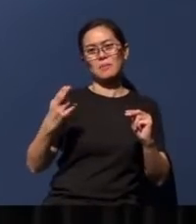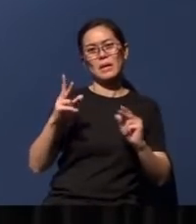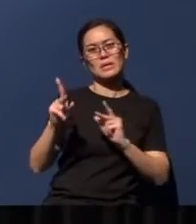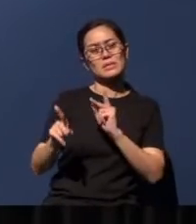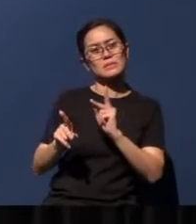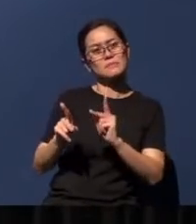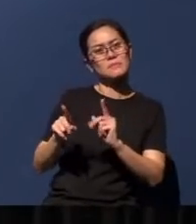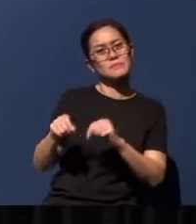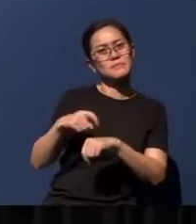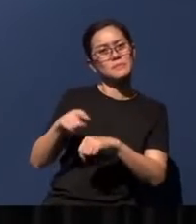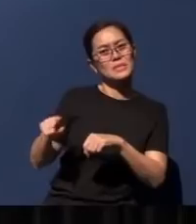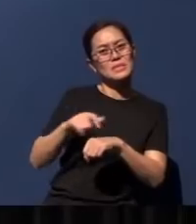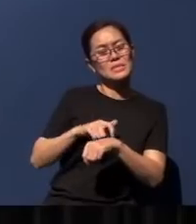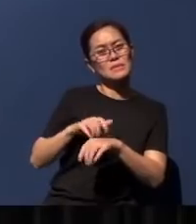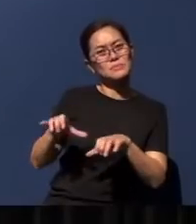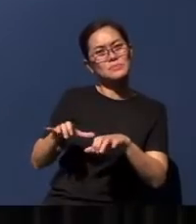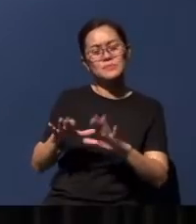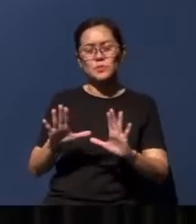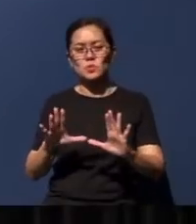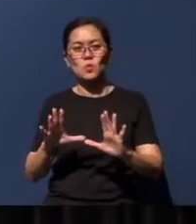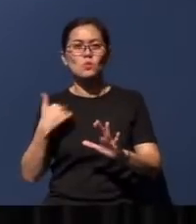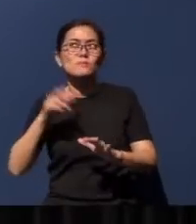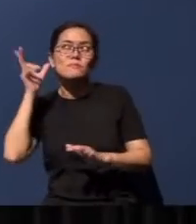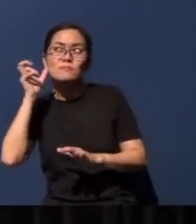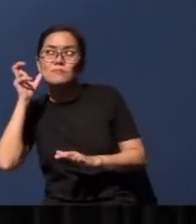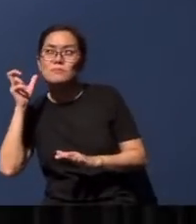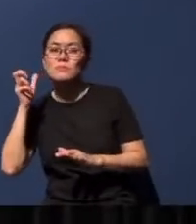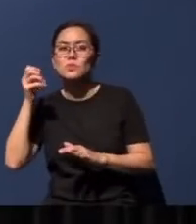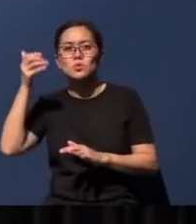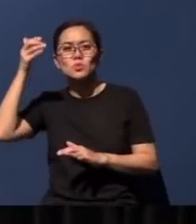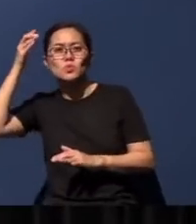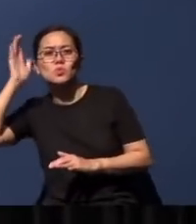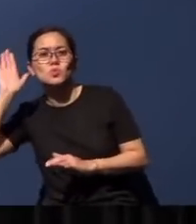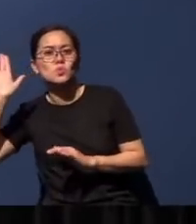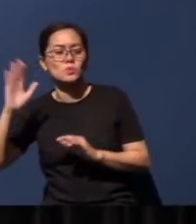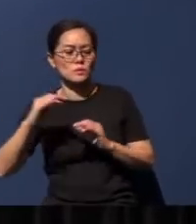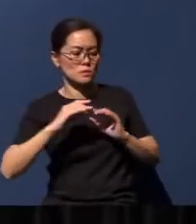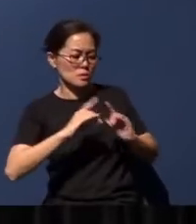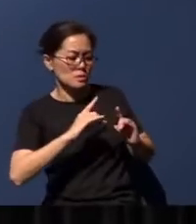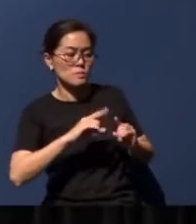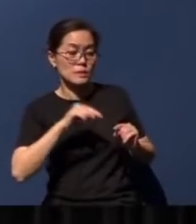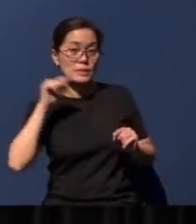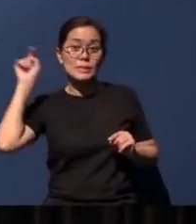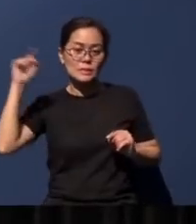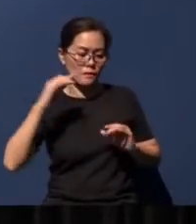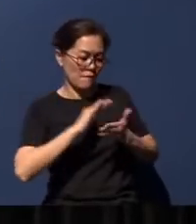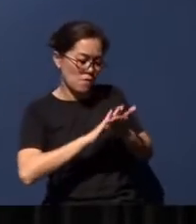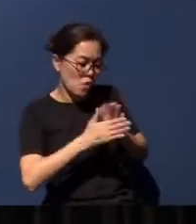so that as we heed God's discipline, He will forgive, He will refine